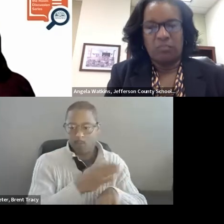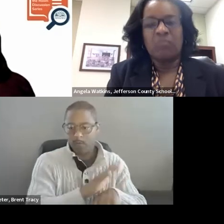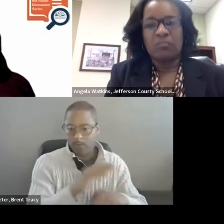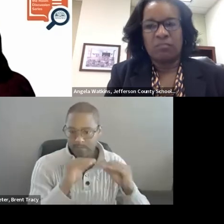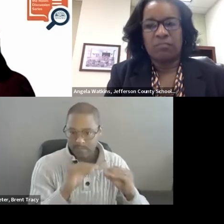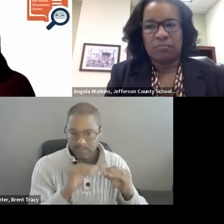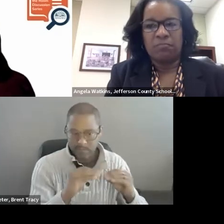SARAH SAYKO, Ed. D: